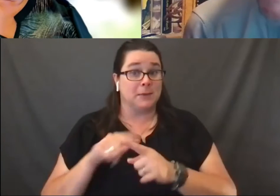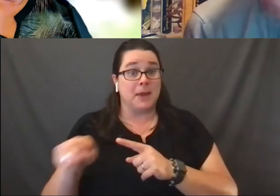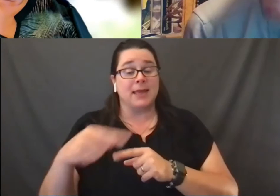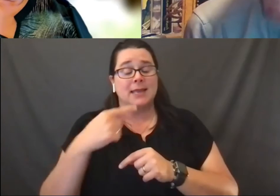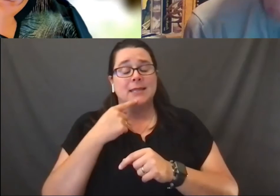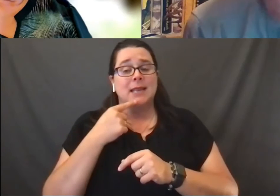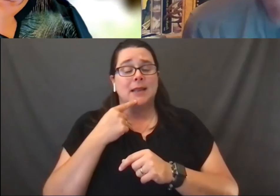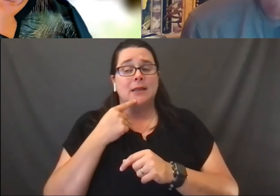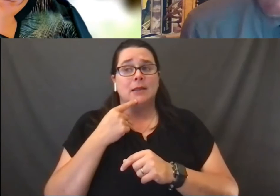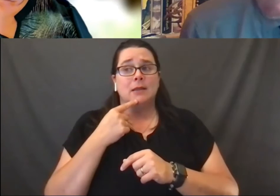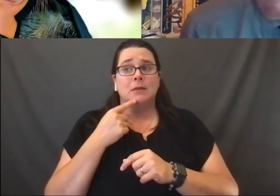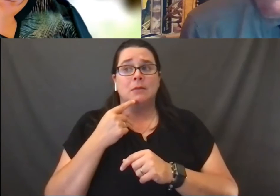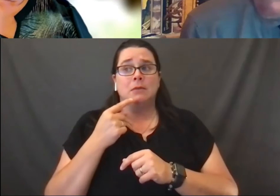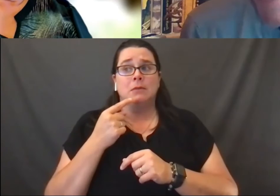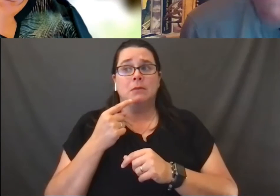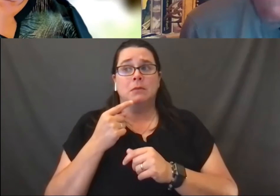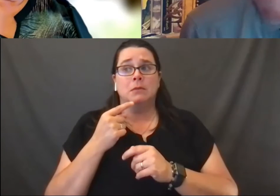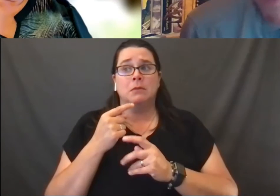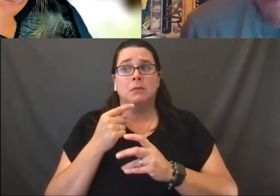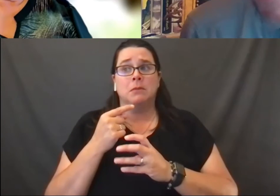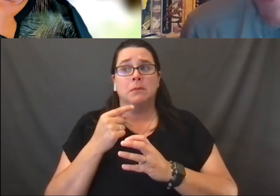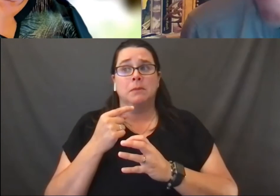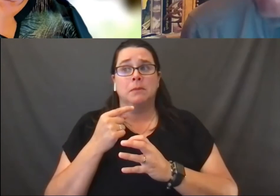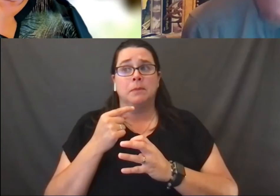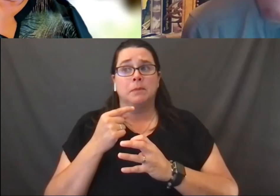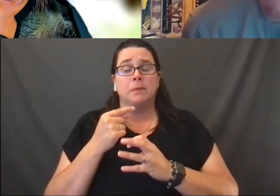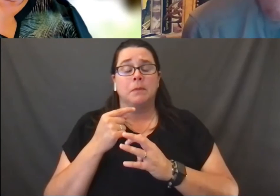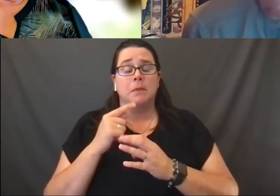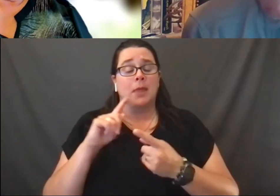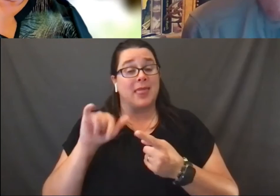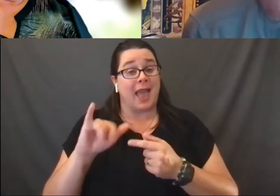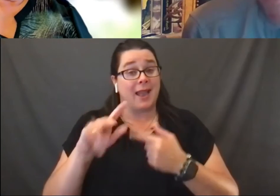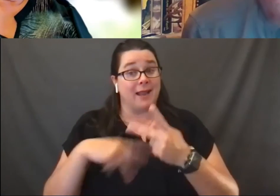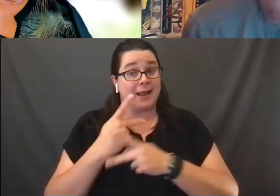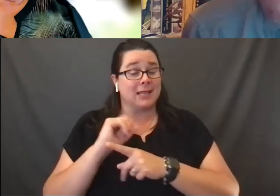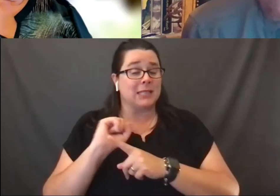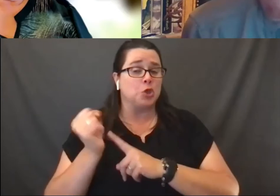when it comes to these kinds of things, maybe we can still carve out